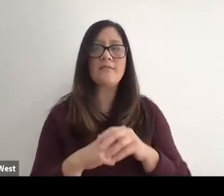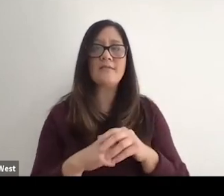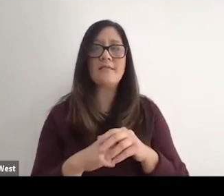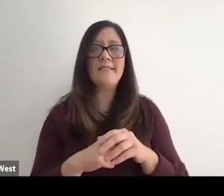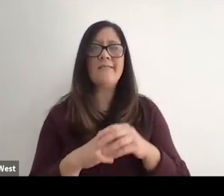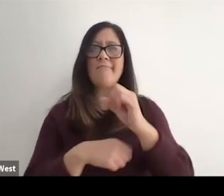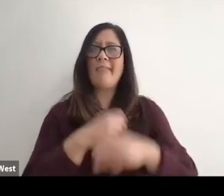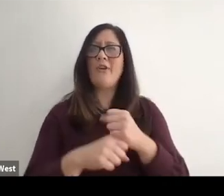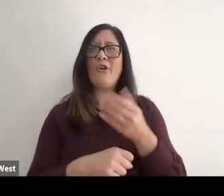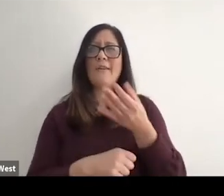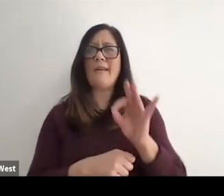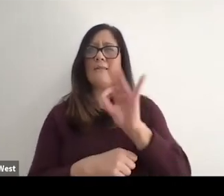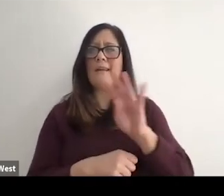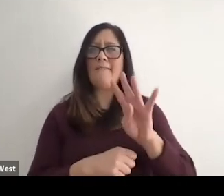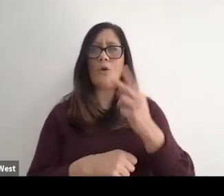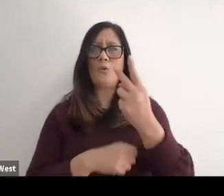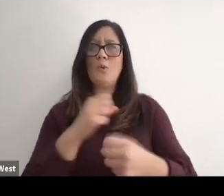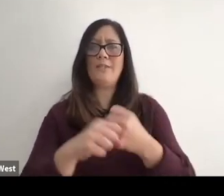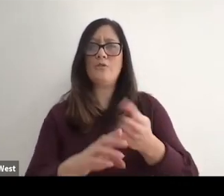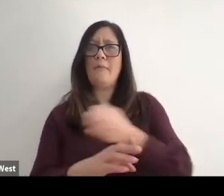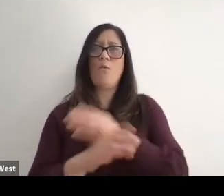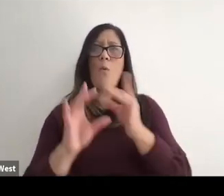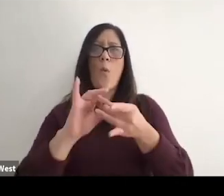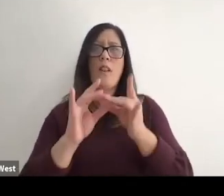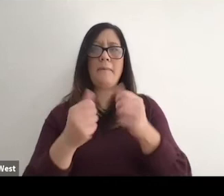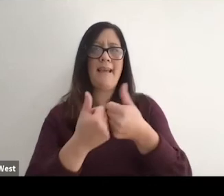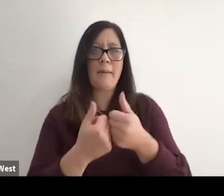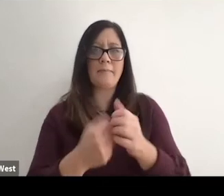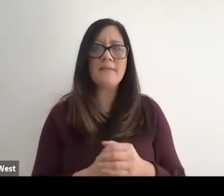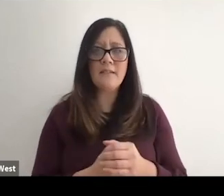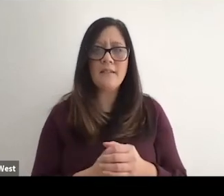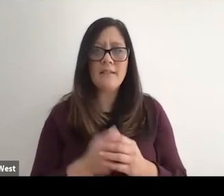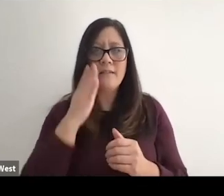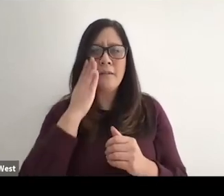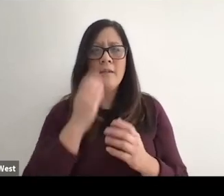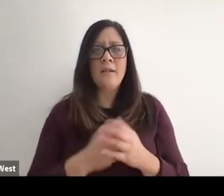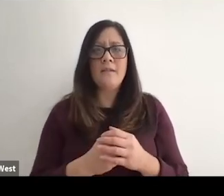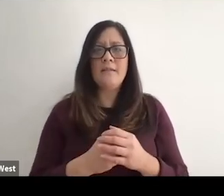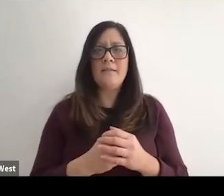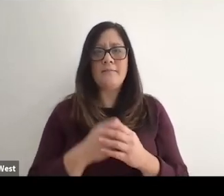it's about two years prior to the Olympic Games. I am on the Army's world class athlete